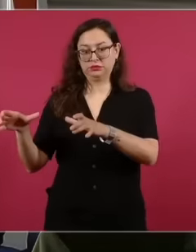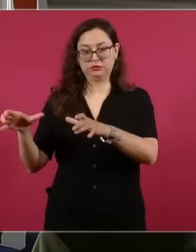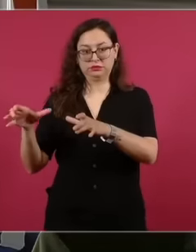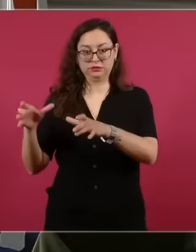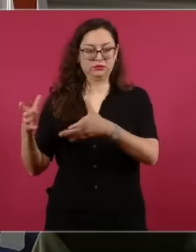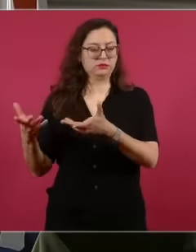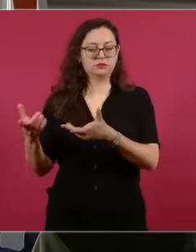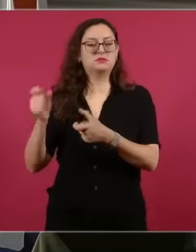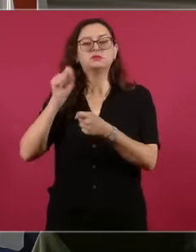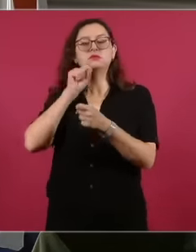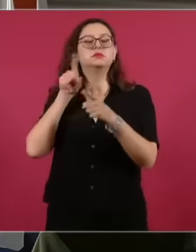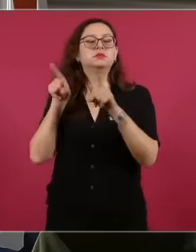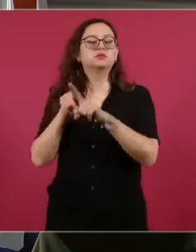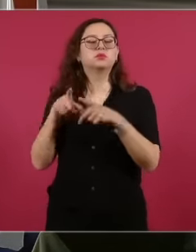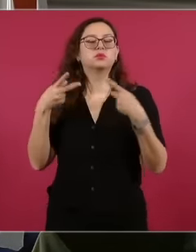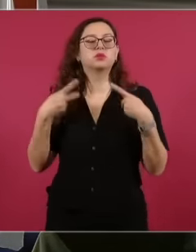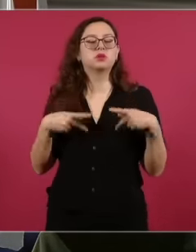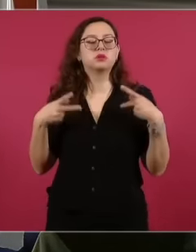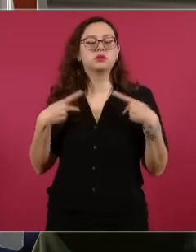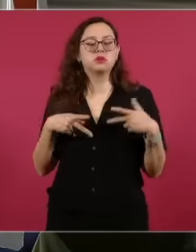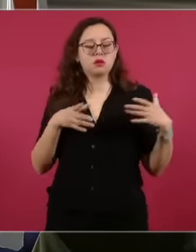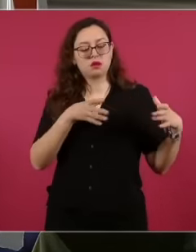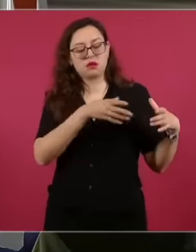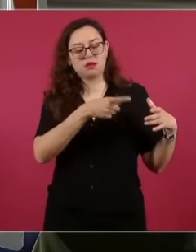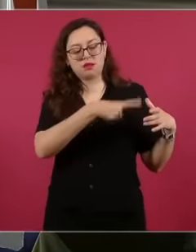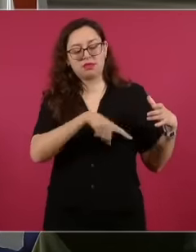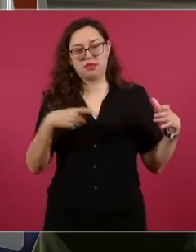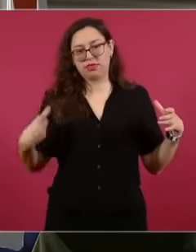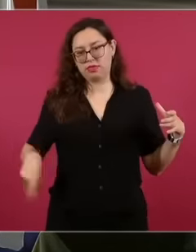are